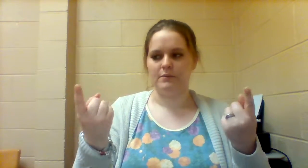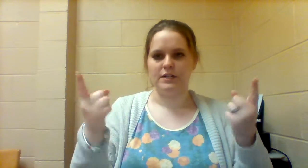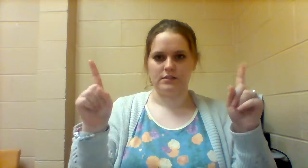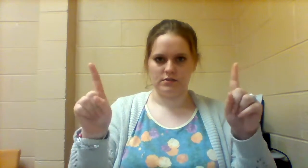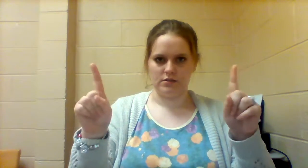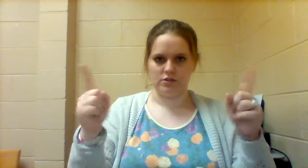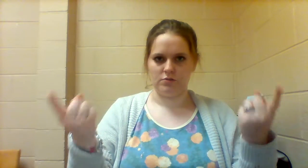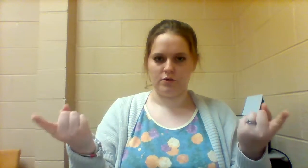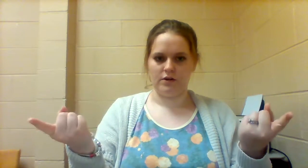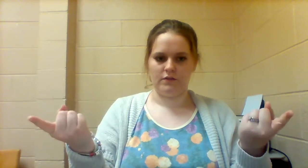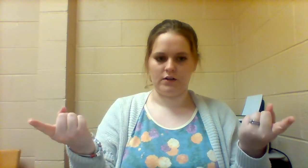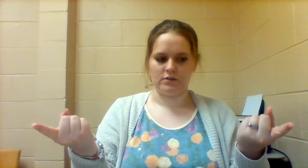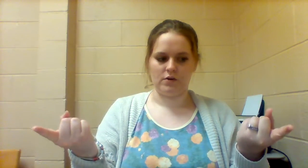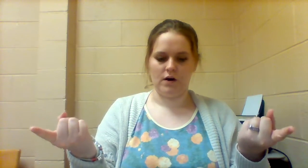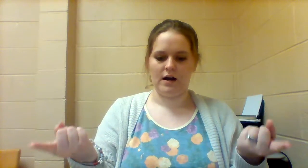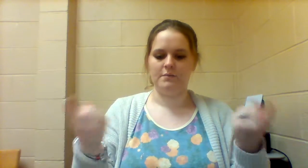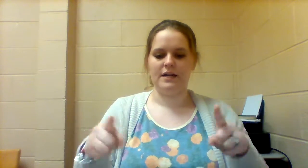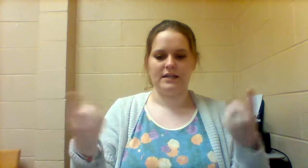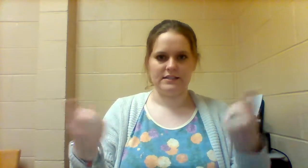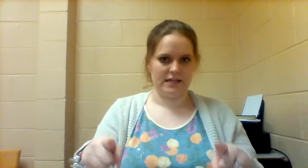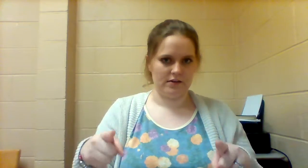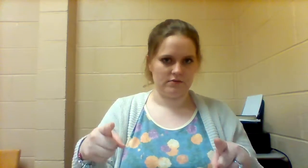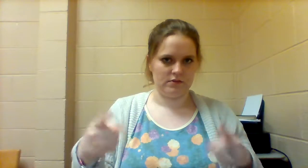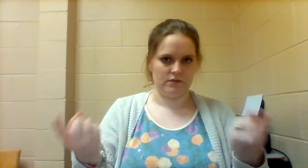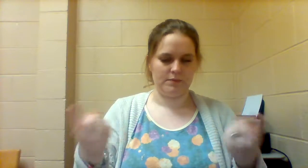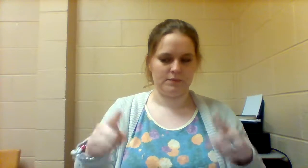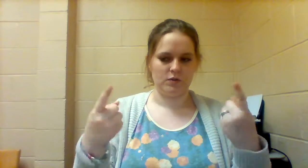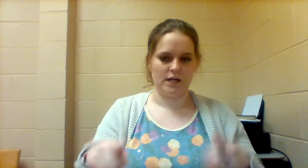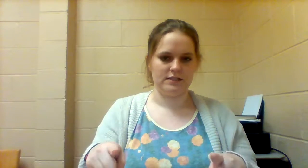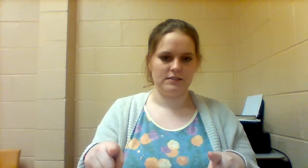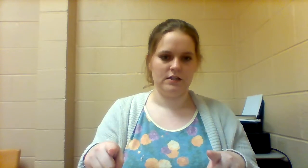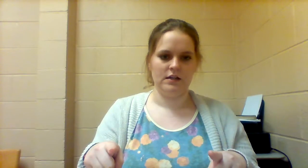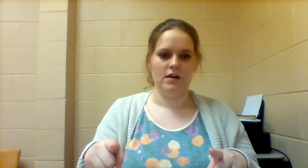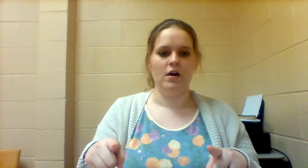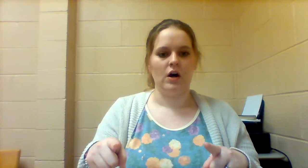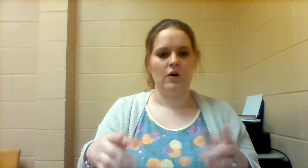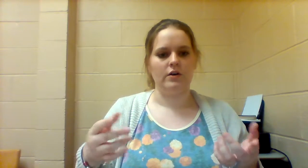so HAPPENING is your two pointer fingers go up and down you flip them twice